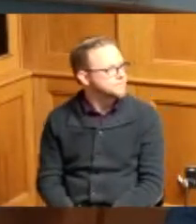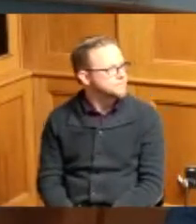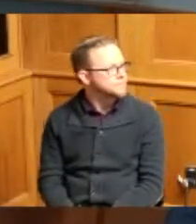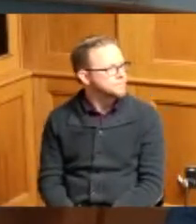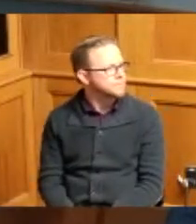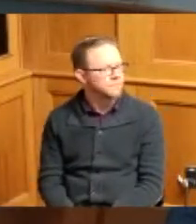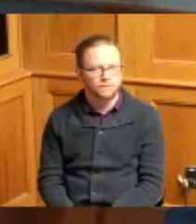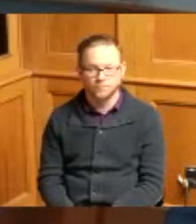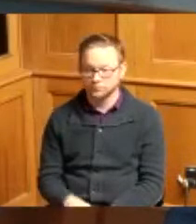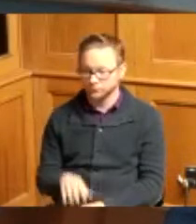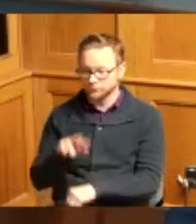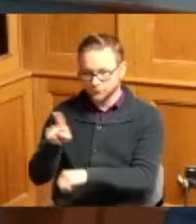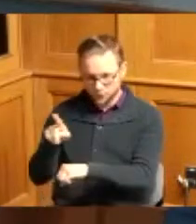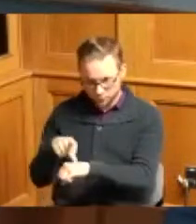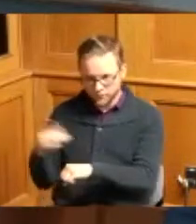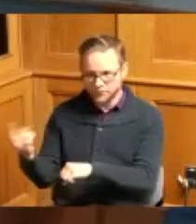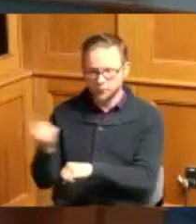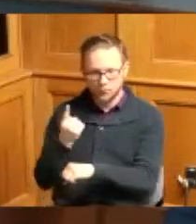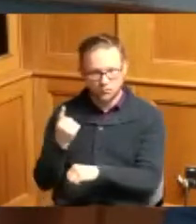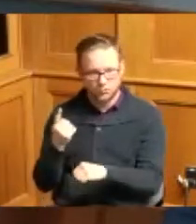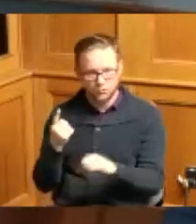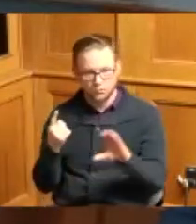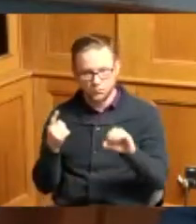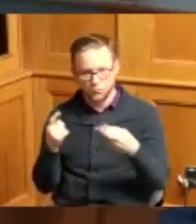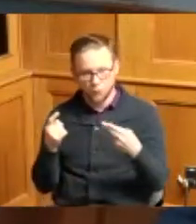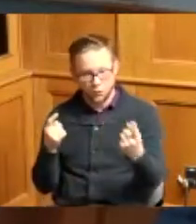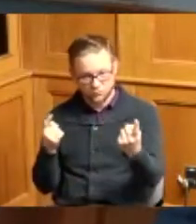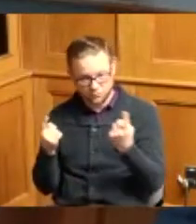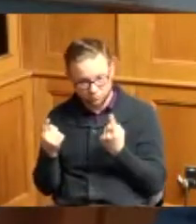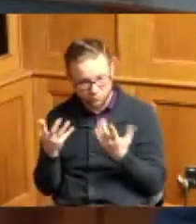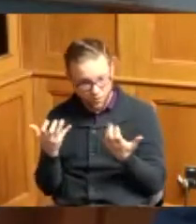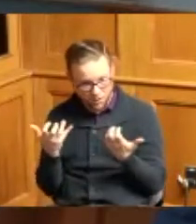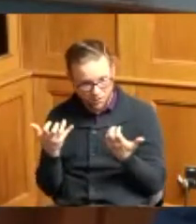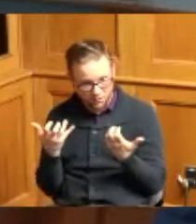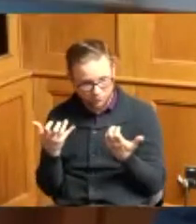i have the principal and I don't know if the coach wants to also say something